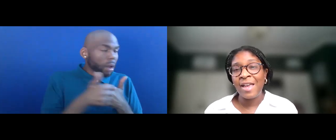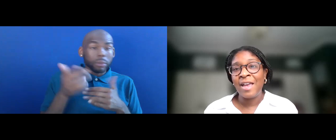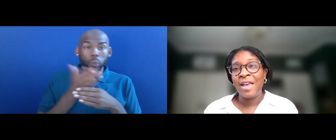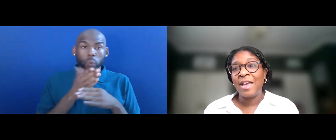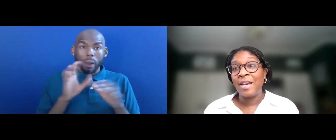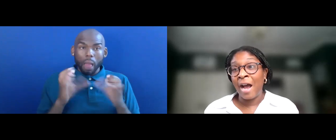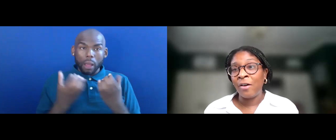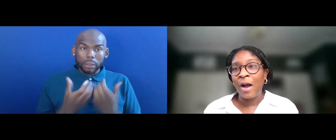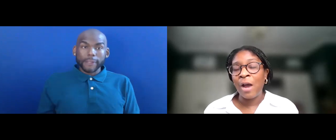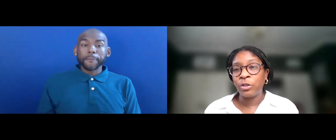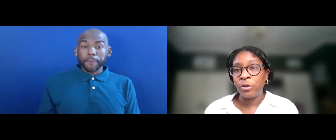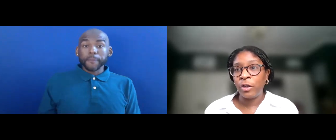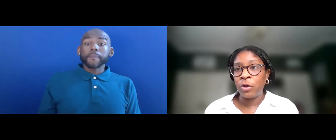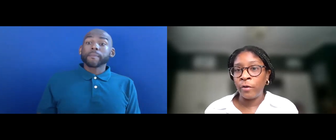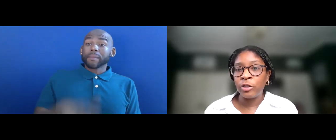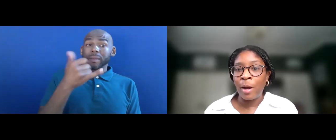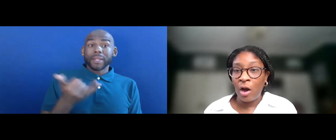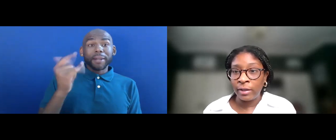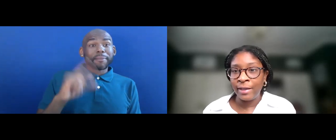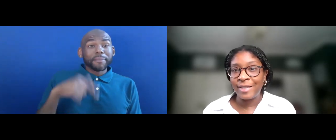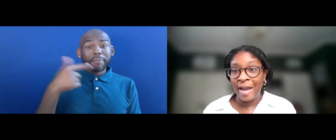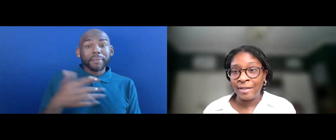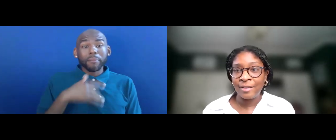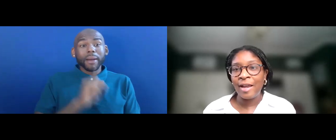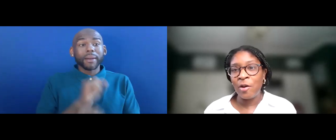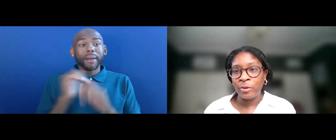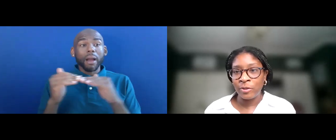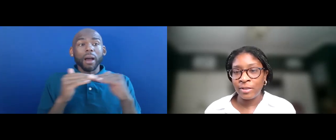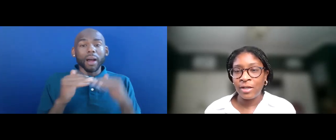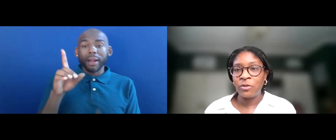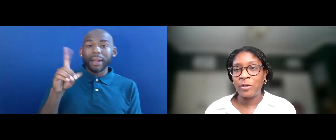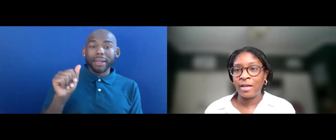NOW, I WILL TURN THINGS OVER TO MY COLLEAGUE DAN TO DISCUSS